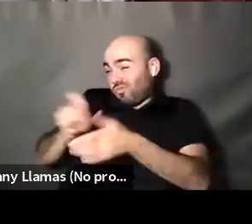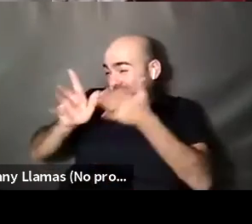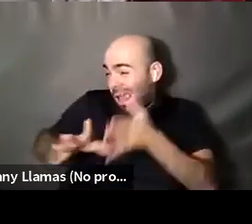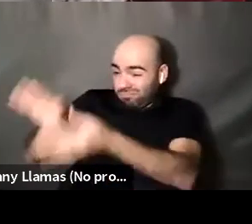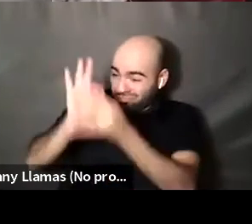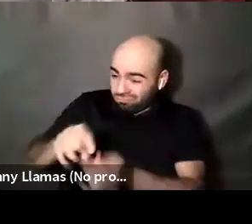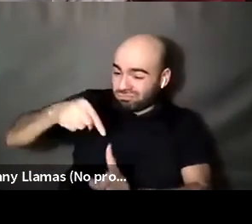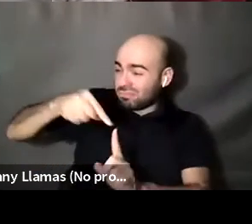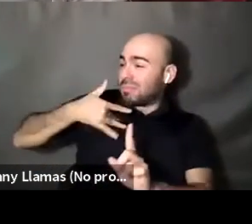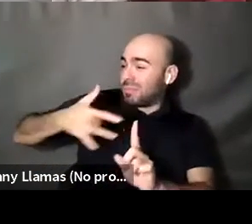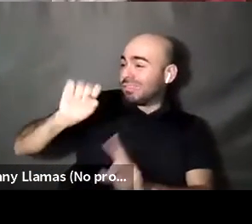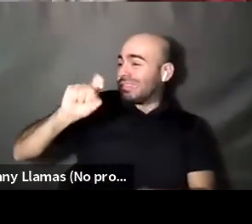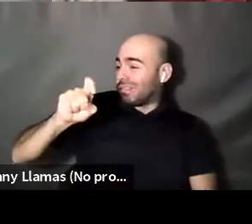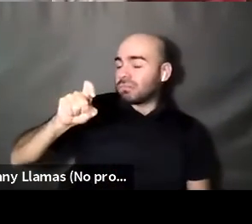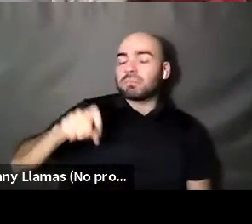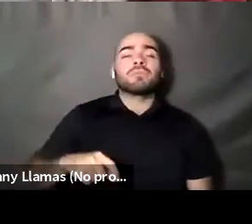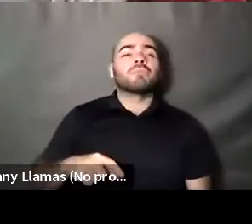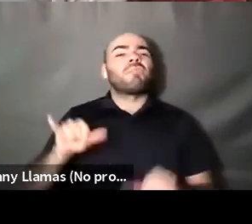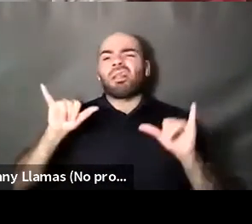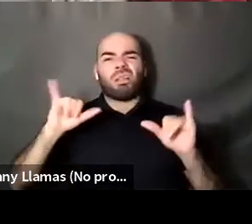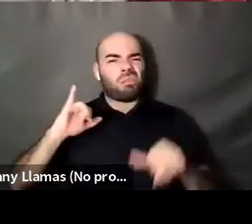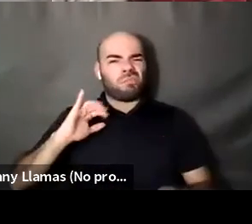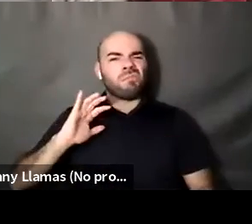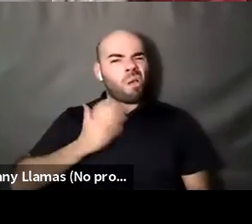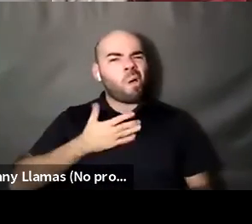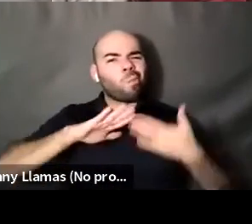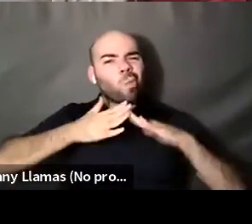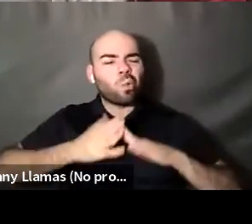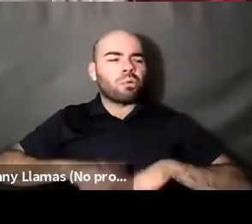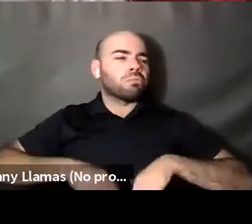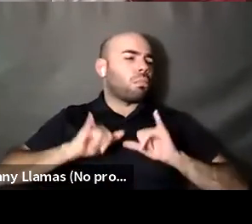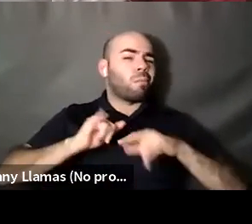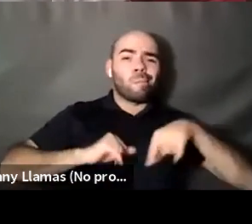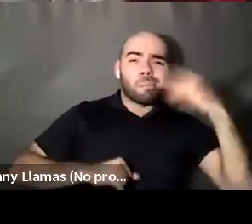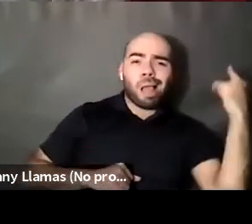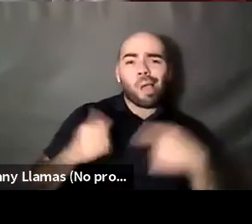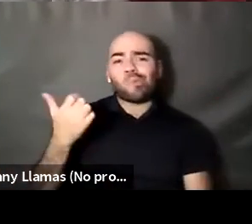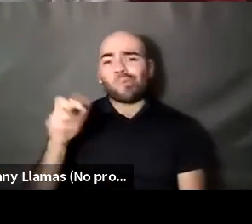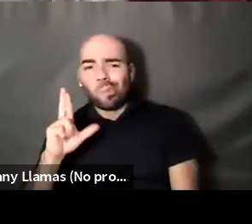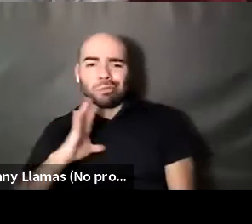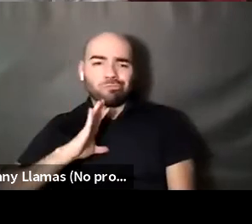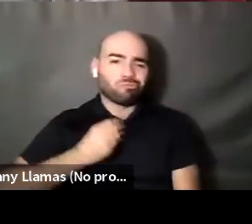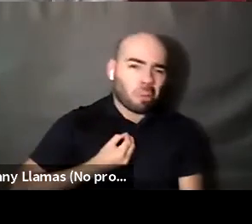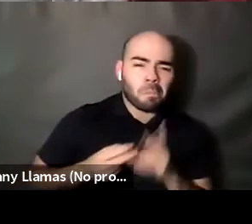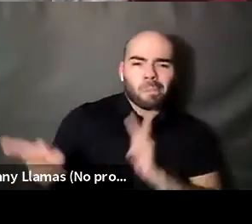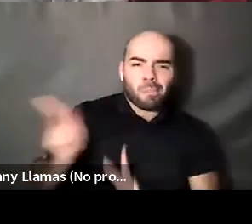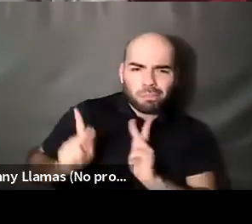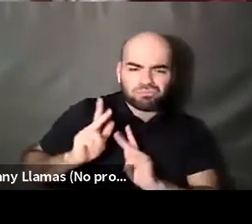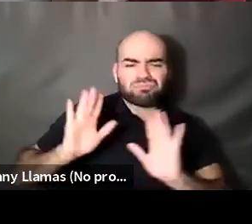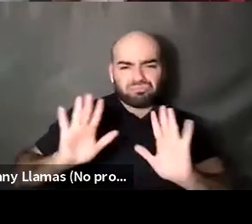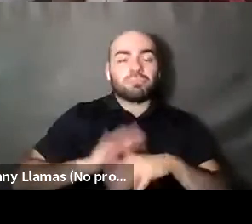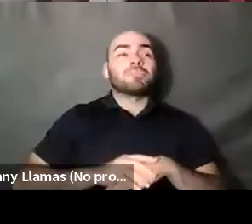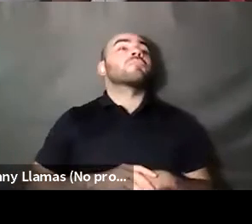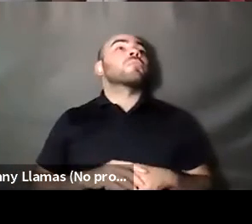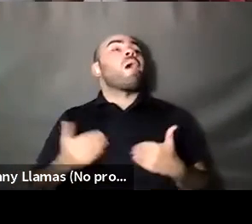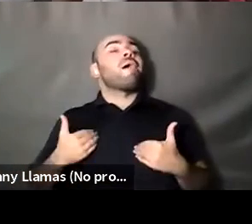Kenyon Farrow (he/him/his): And even from within our own communities as whether it's like black folks or queer transports, whatever it is, there's a particular way in which you know